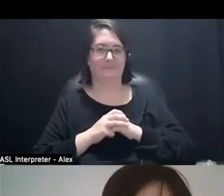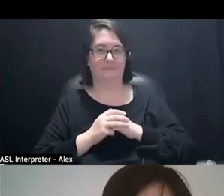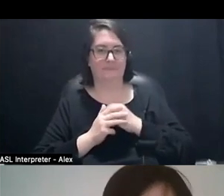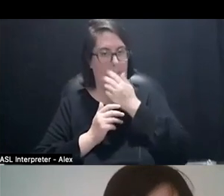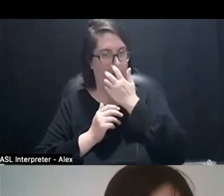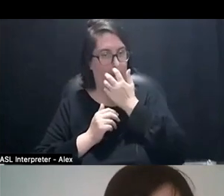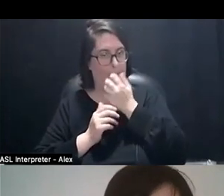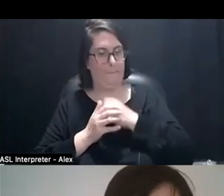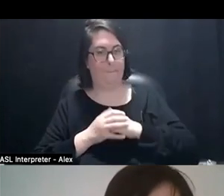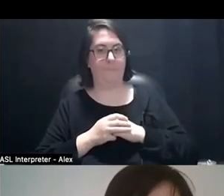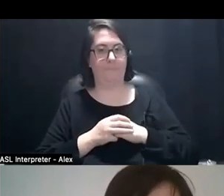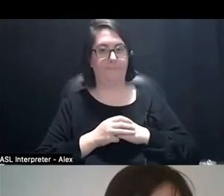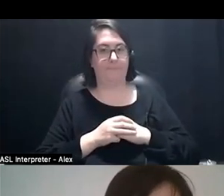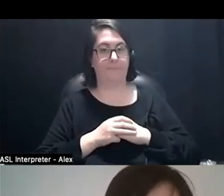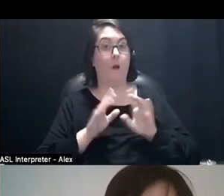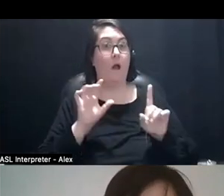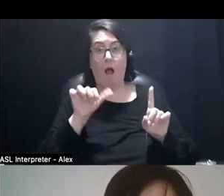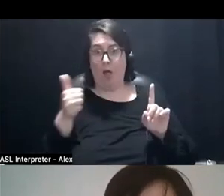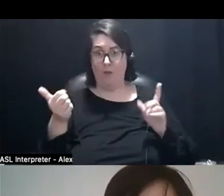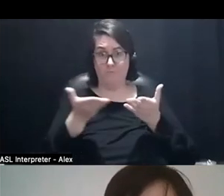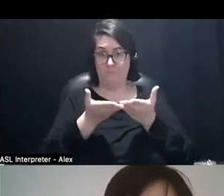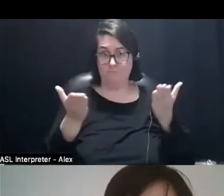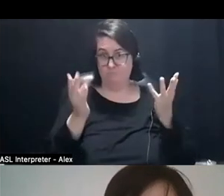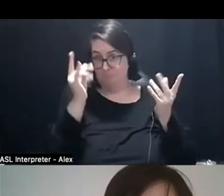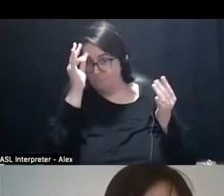Sarah-Tai: Does anyone else have any thoughts they'd like to share about